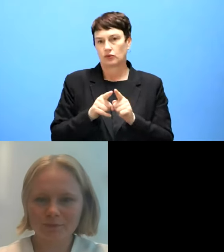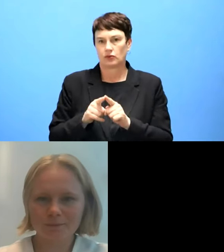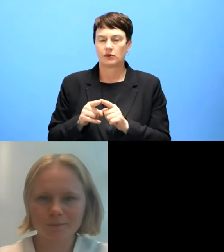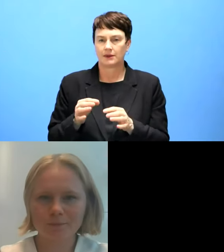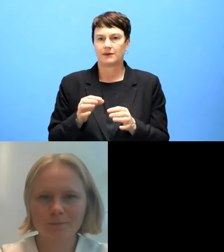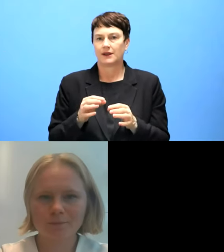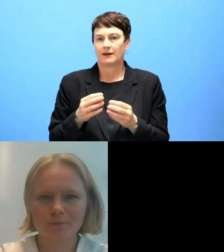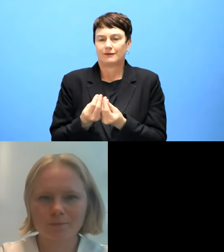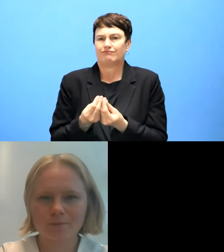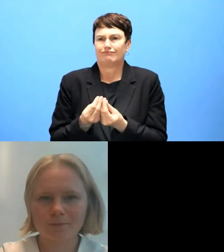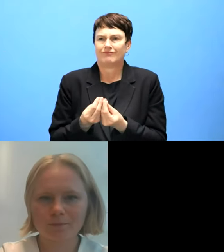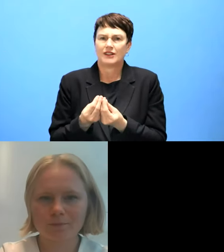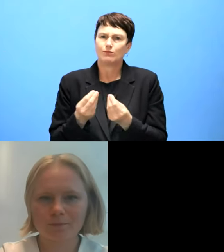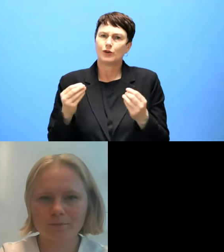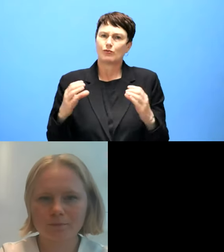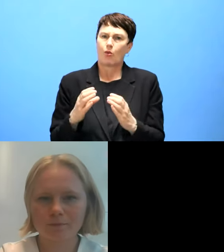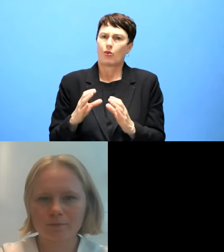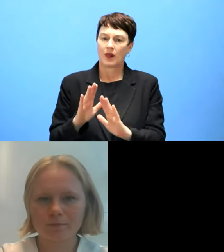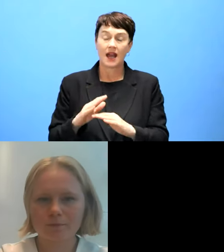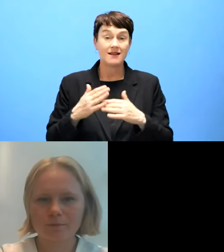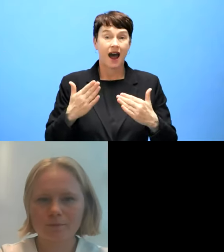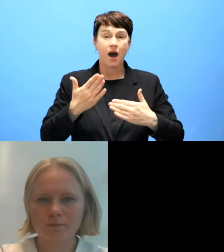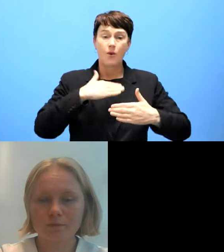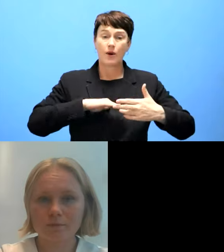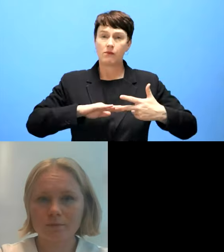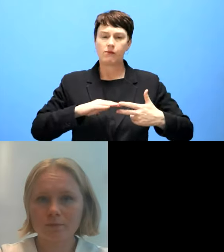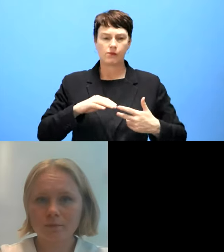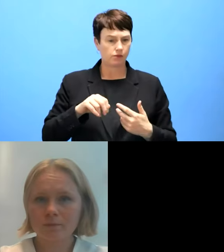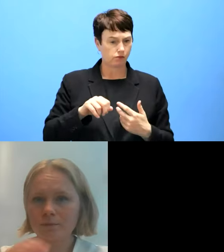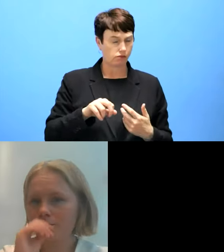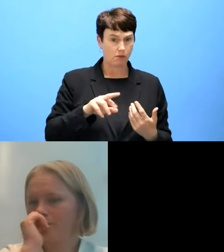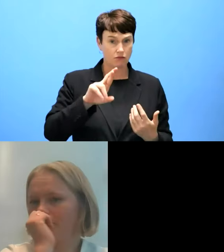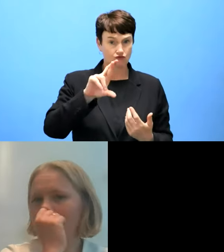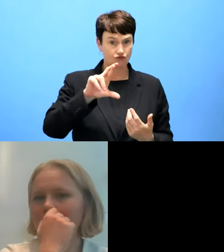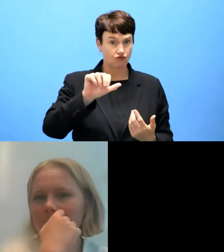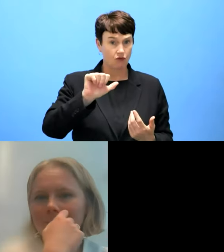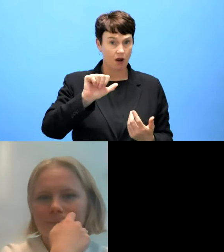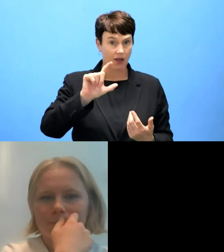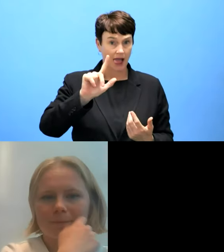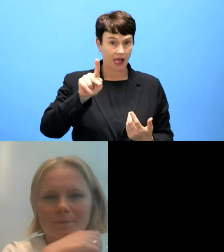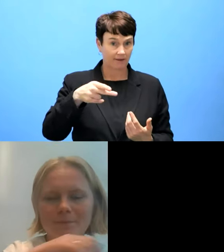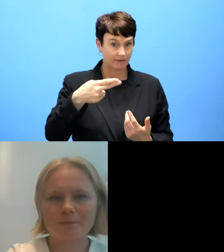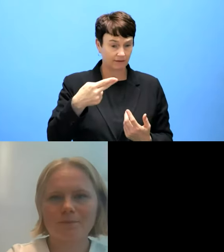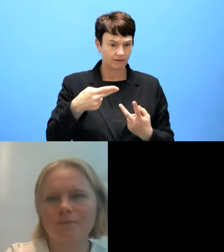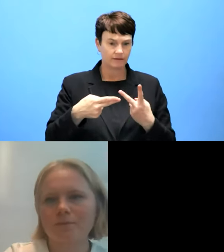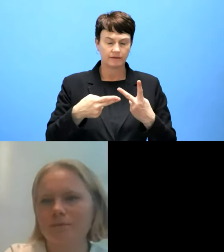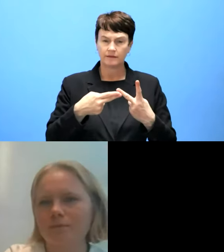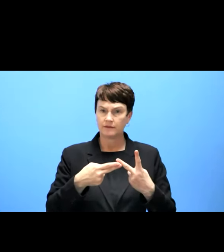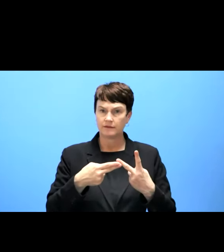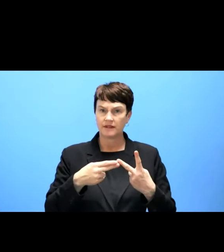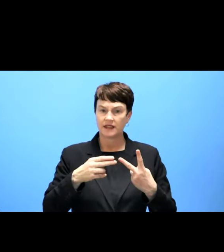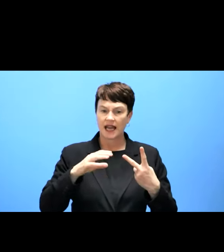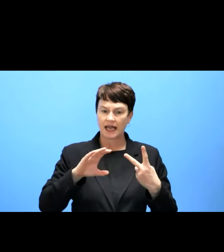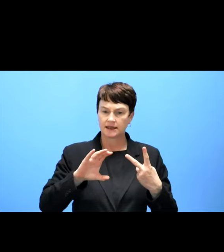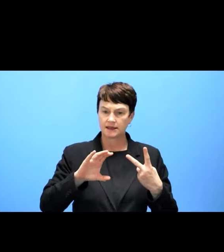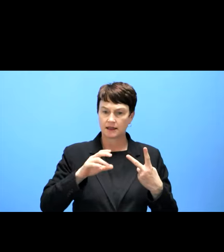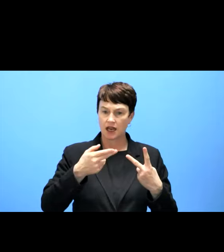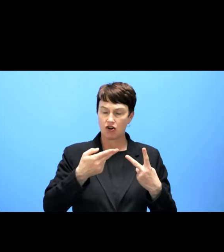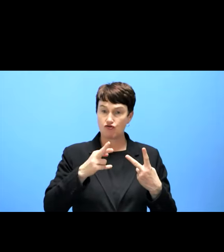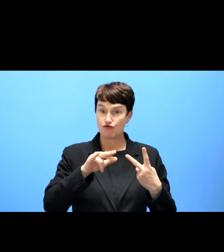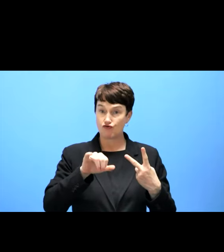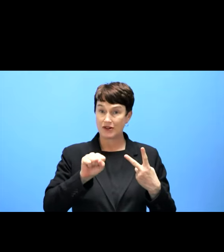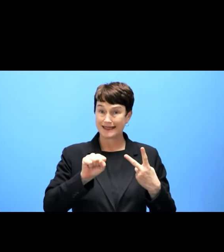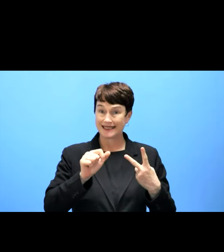So Raph and Kristian, I think that you are happy because you have a very well thought